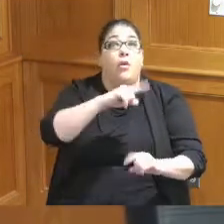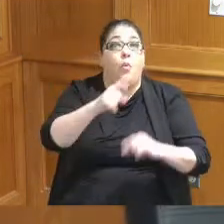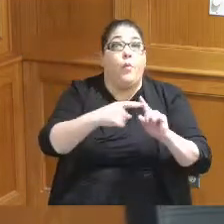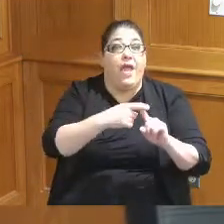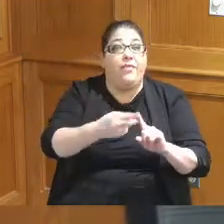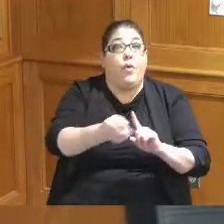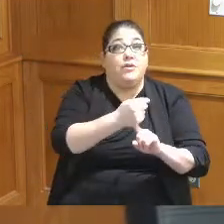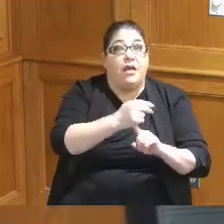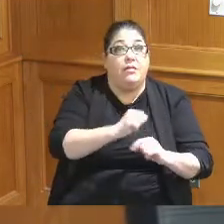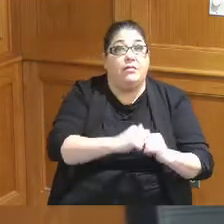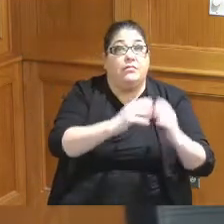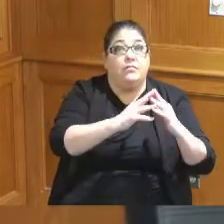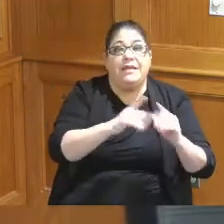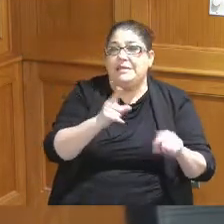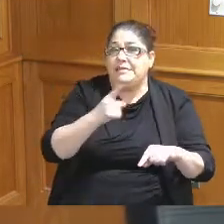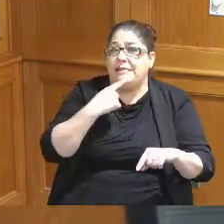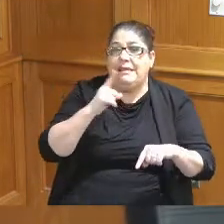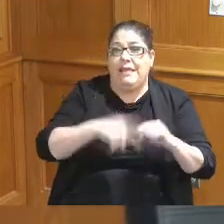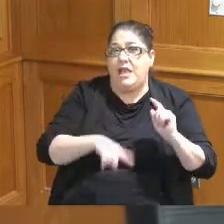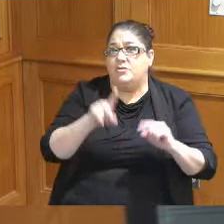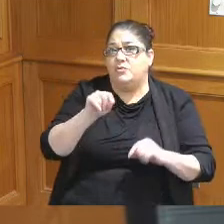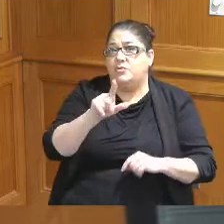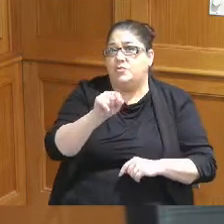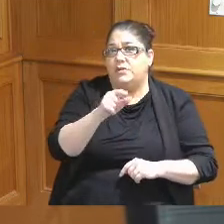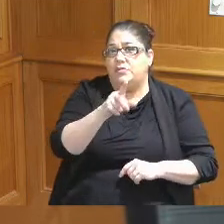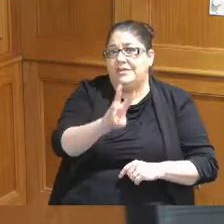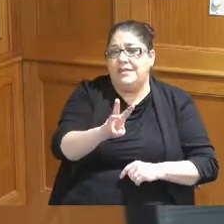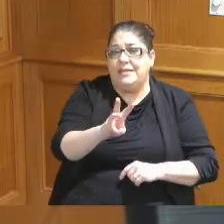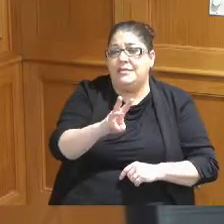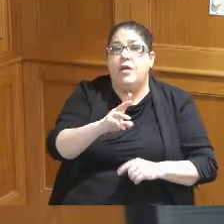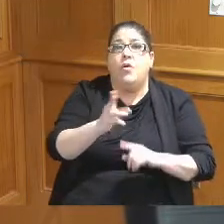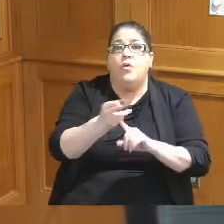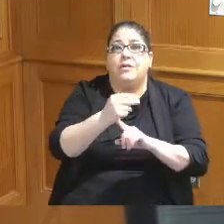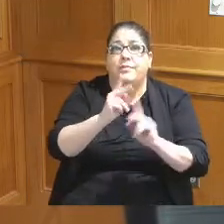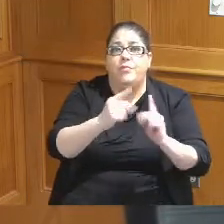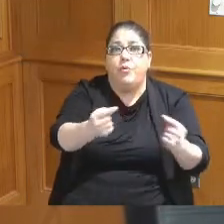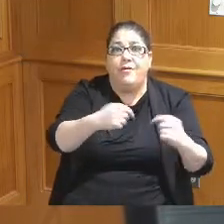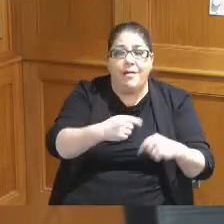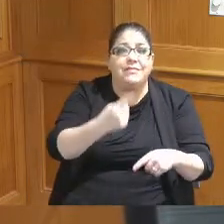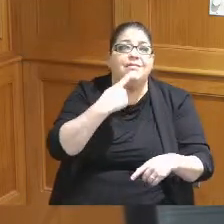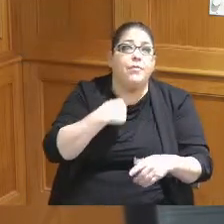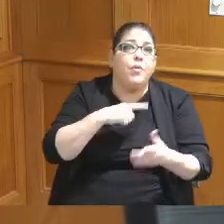in Jeff said they can't do 2026 but when they come in tell us what you can do if it's 2028